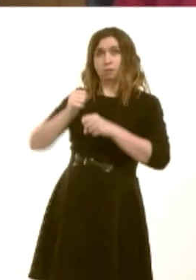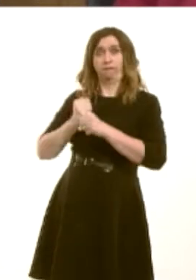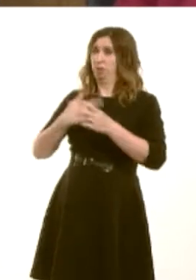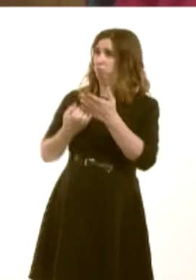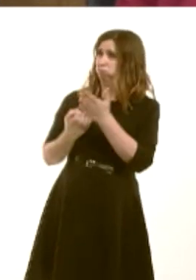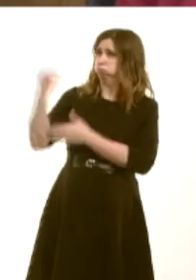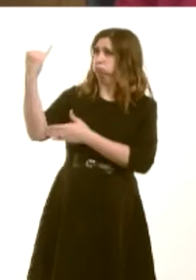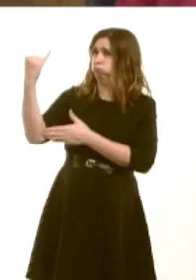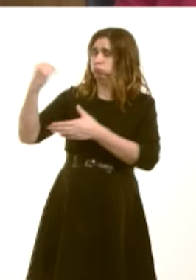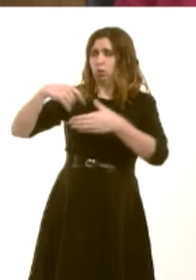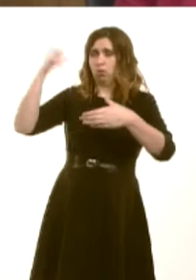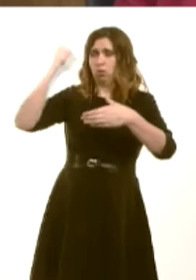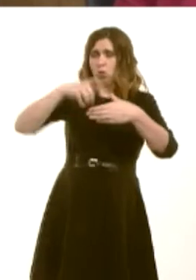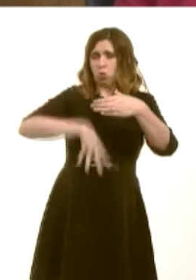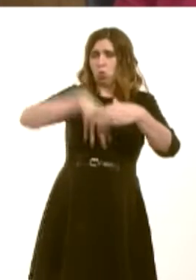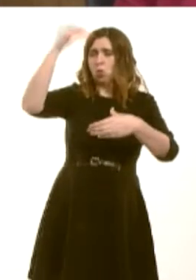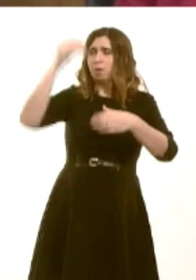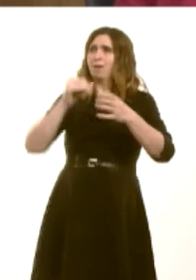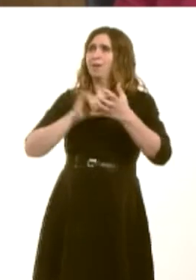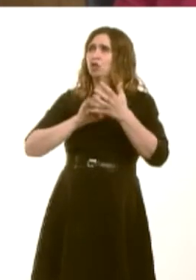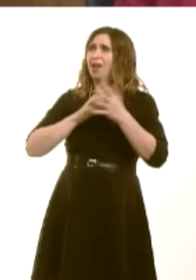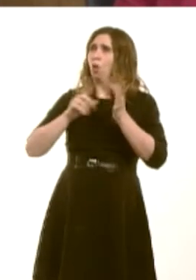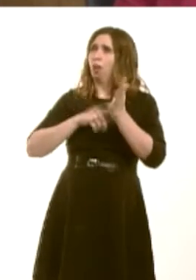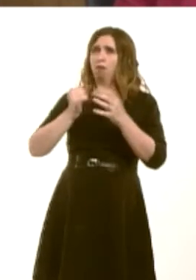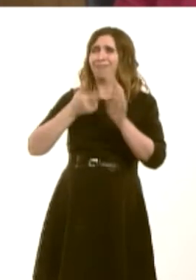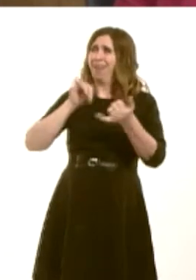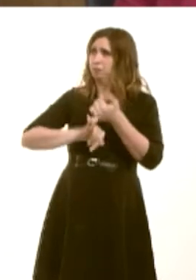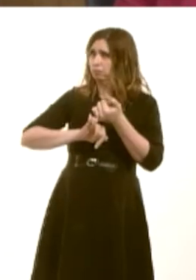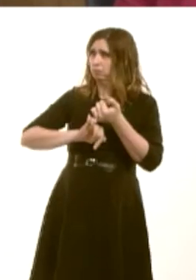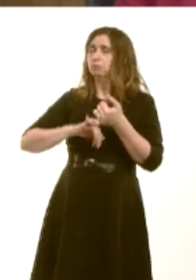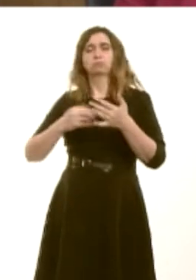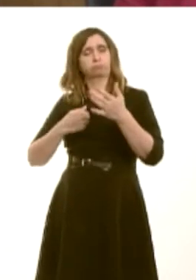shale gas. That is, we believe, a strong message that is being sent to the industry as to the